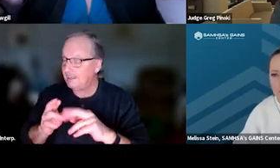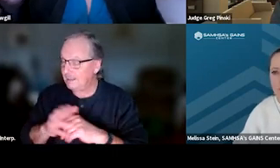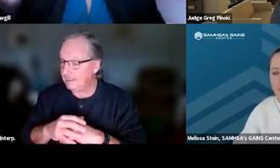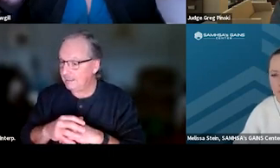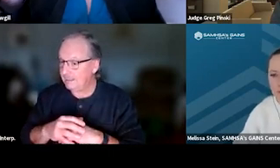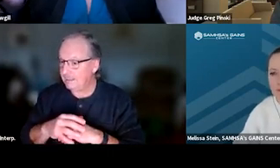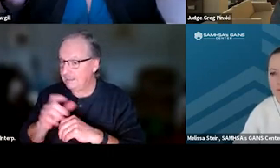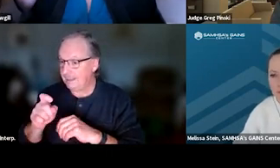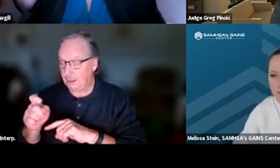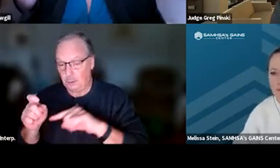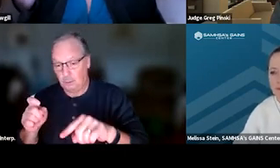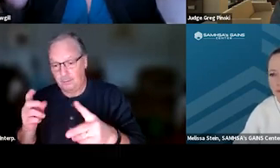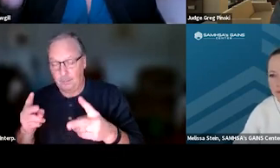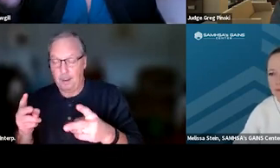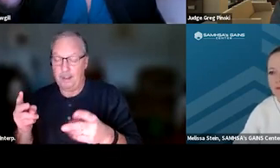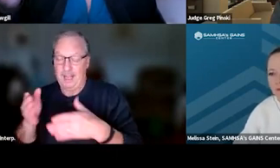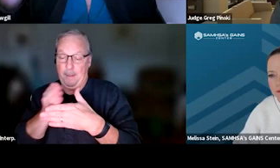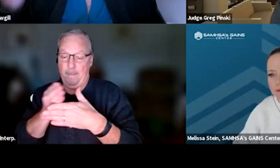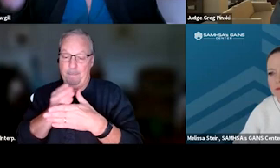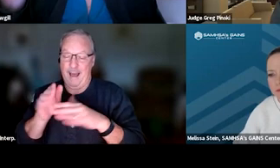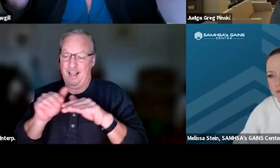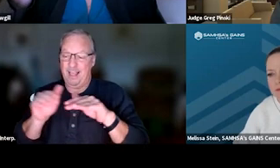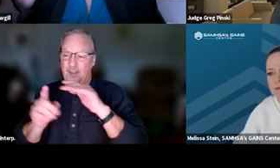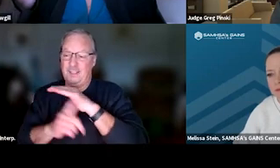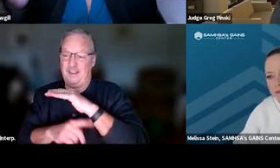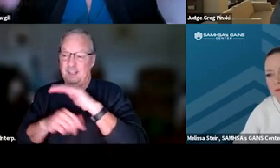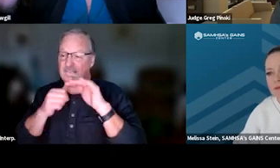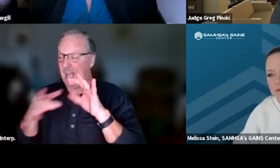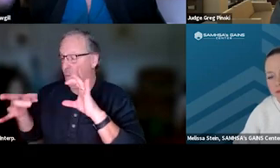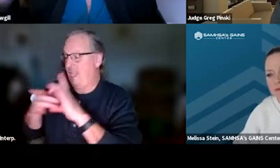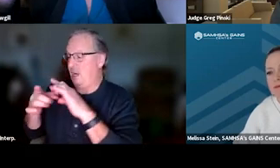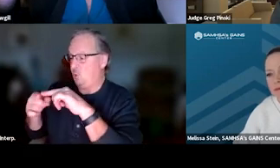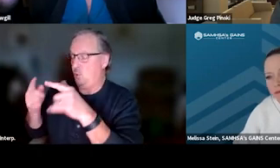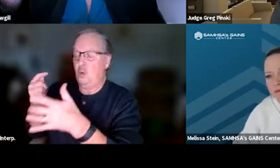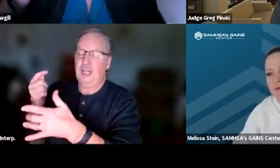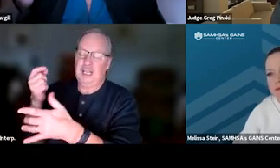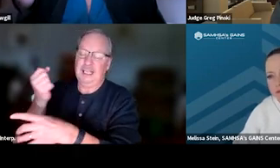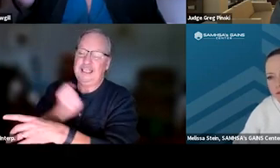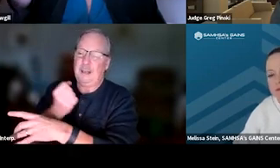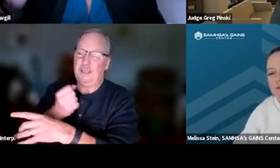they may be getting moderate level sanctions if it's not related to substance use and it's, you know, they're not attending or something.